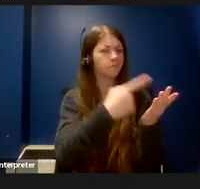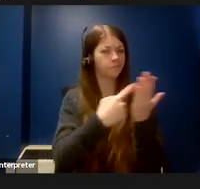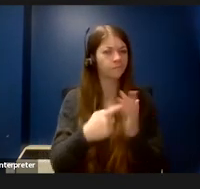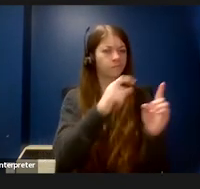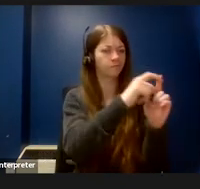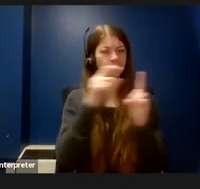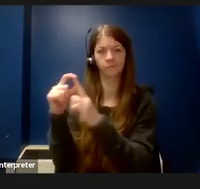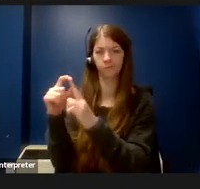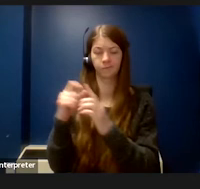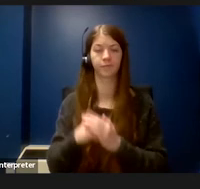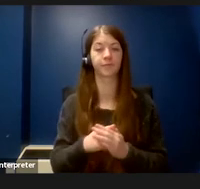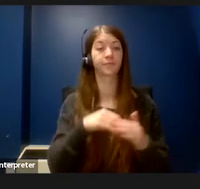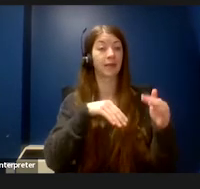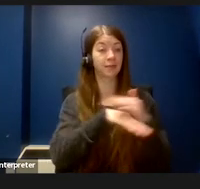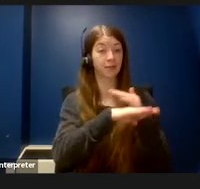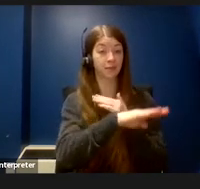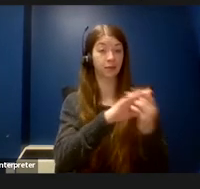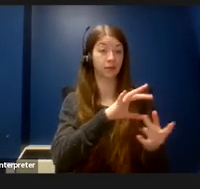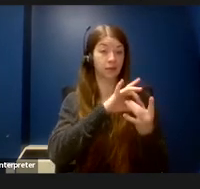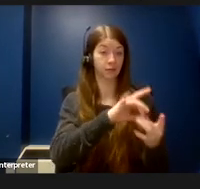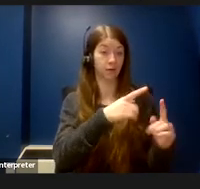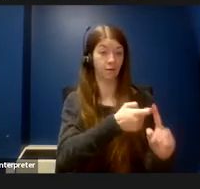Accessibility, according to the U.S. Department of Education,